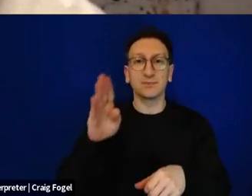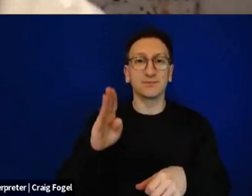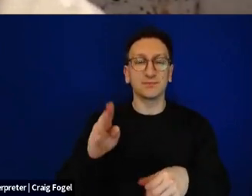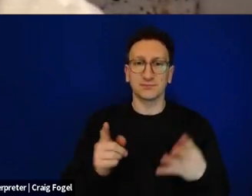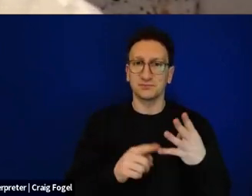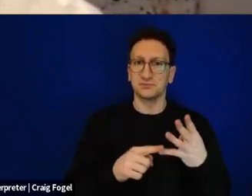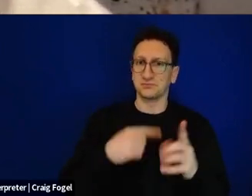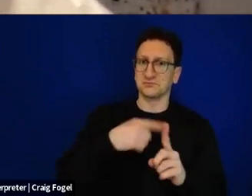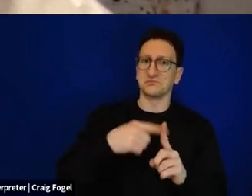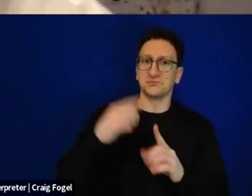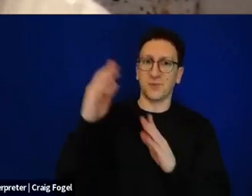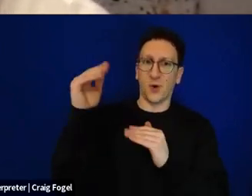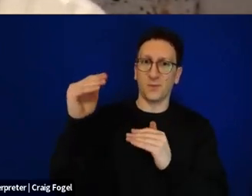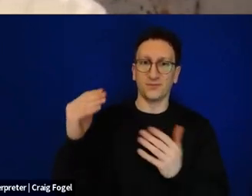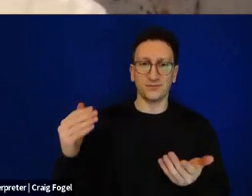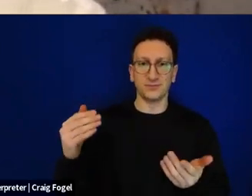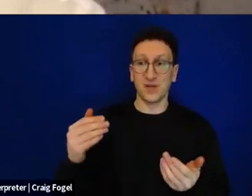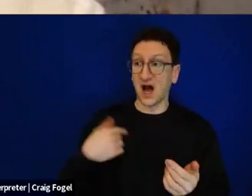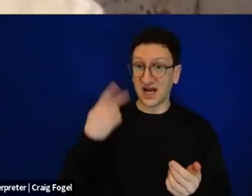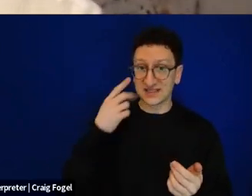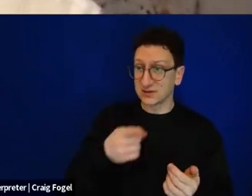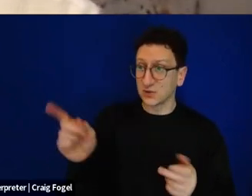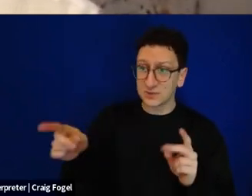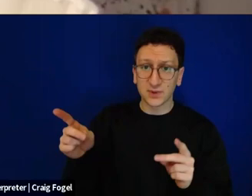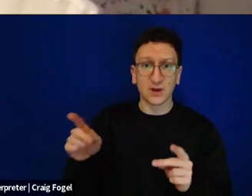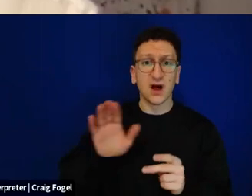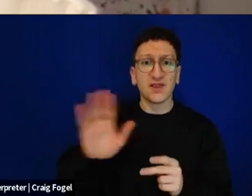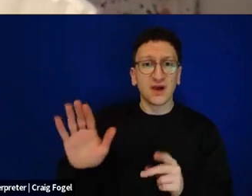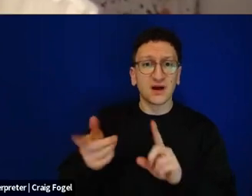faith and koach than the families of the hostages. In the October 7th Haggadah, sorry,